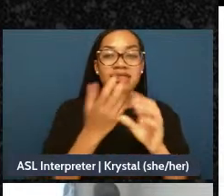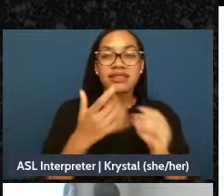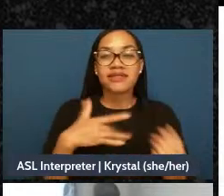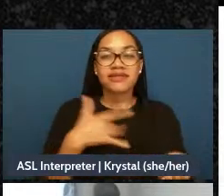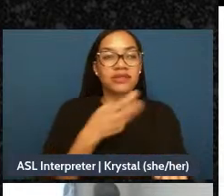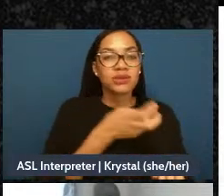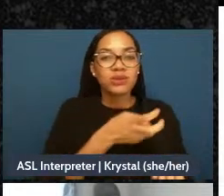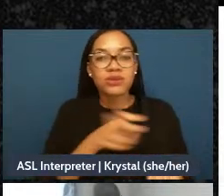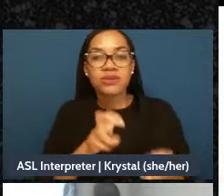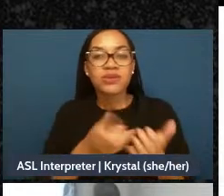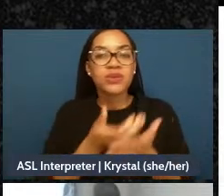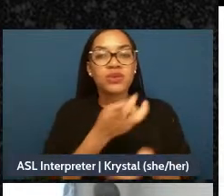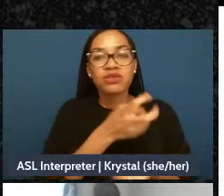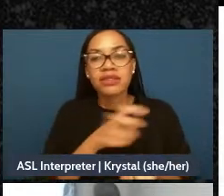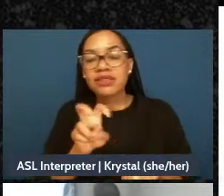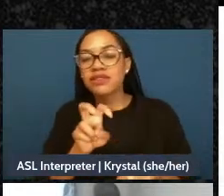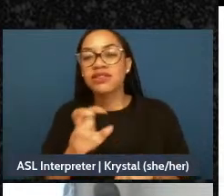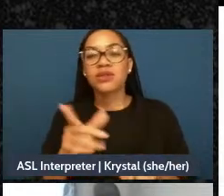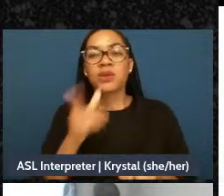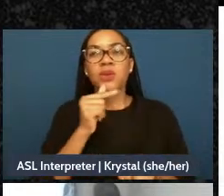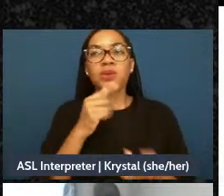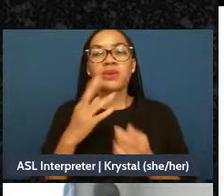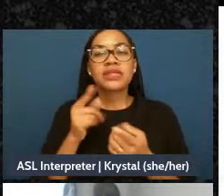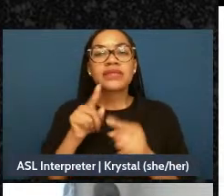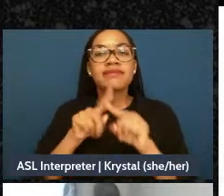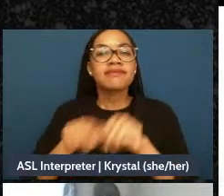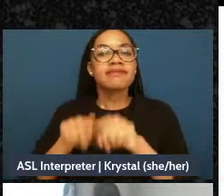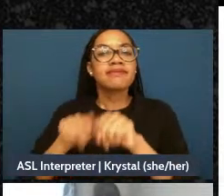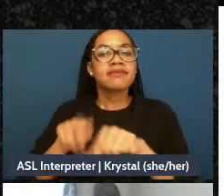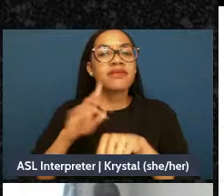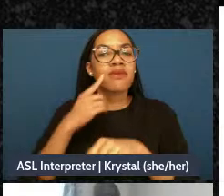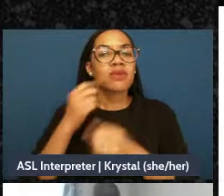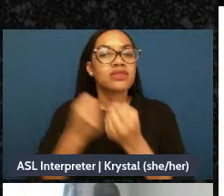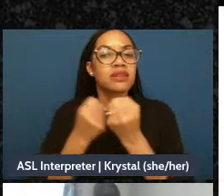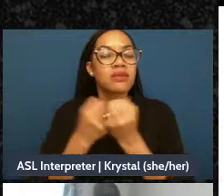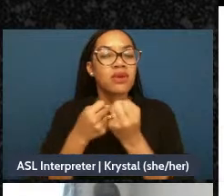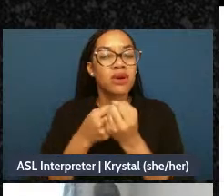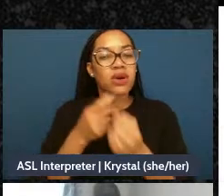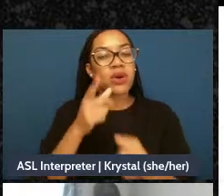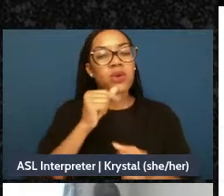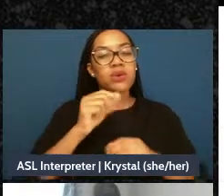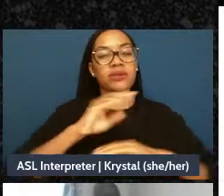Also thinking about where those people are around us who fulfills different functions, right?